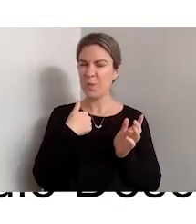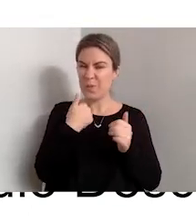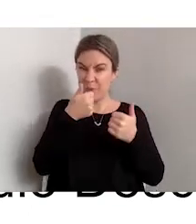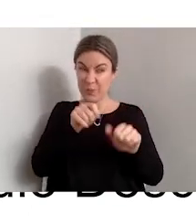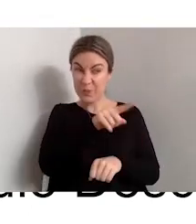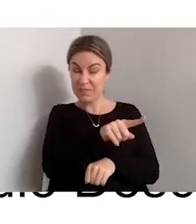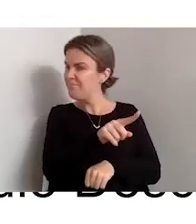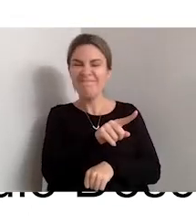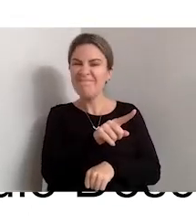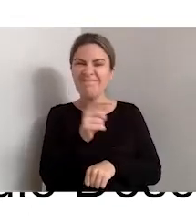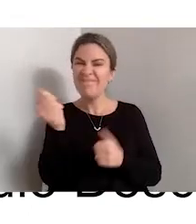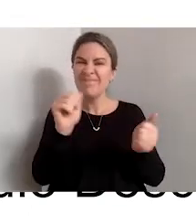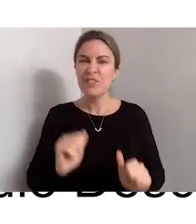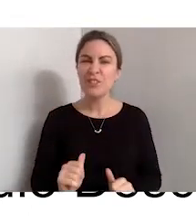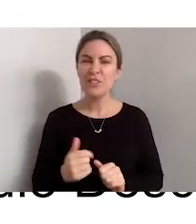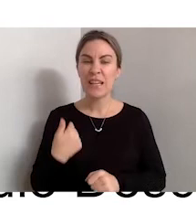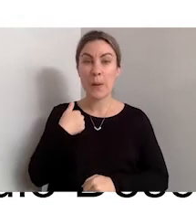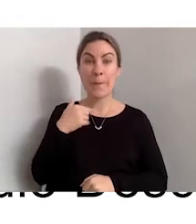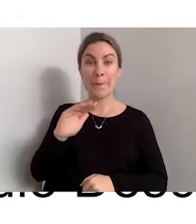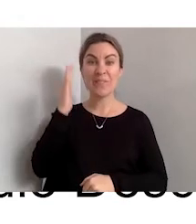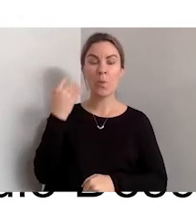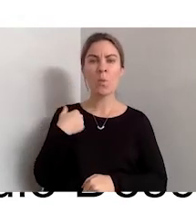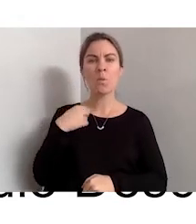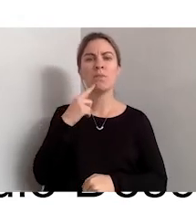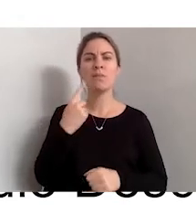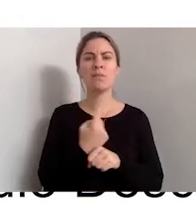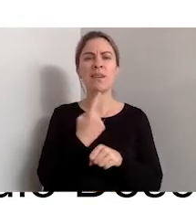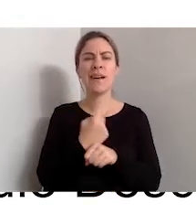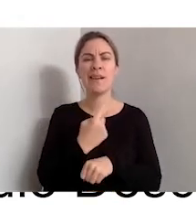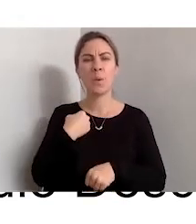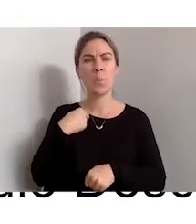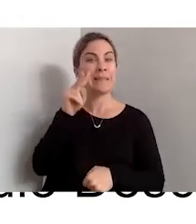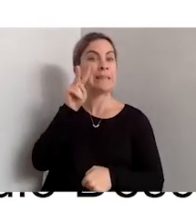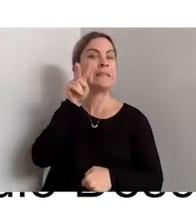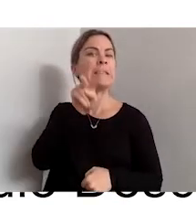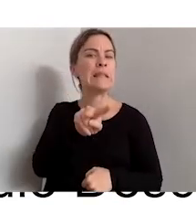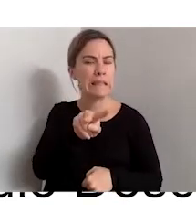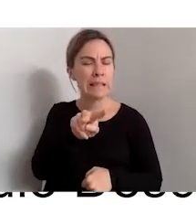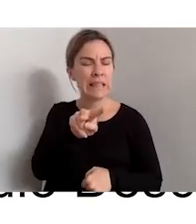We no longer say "we see" - we find that as redundant language.